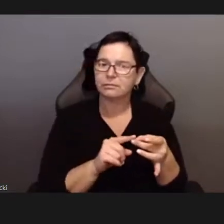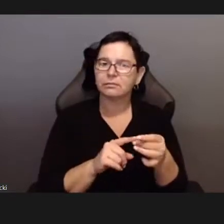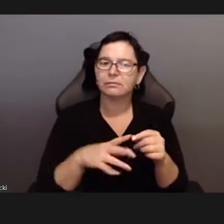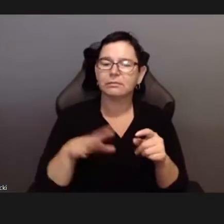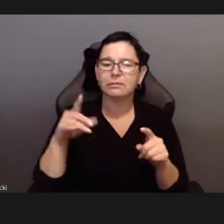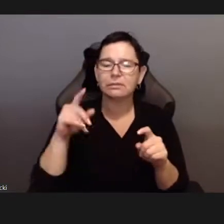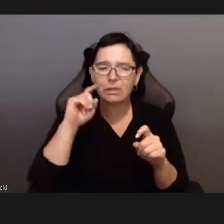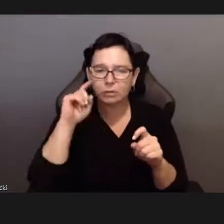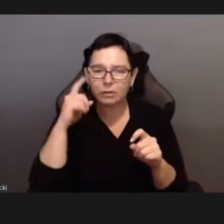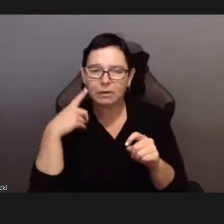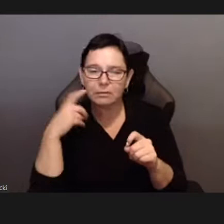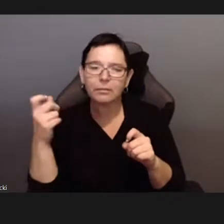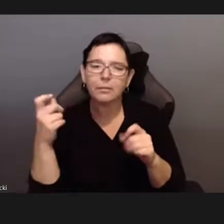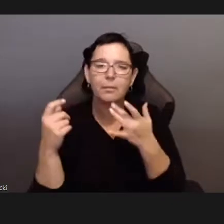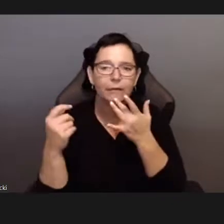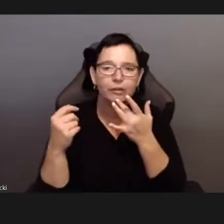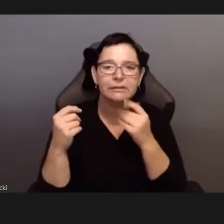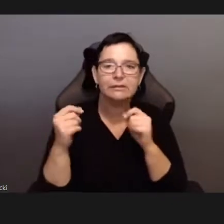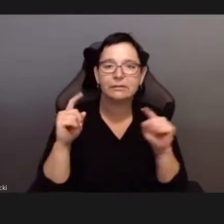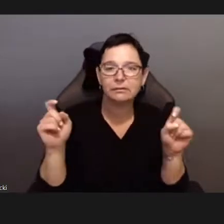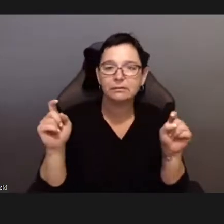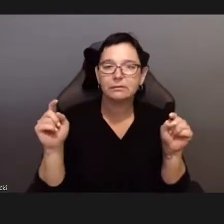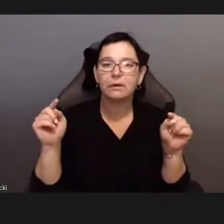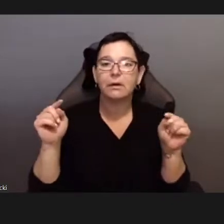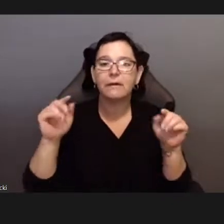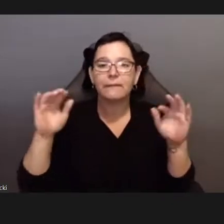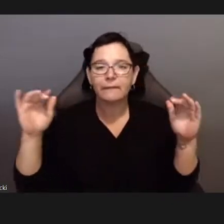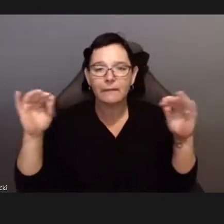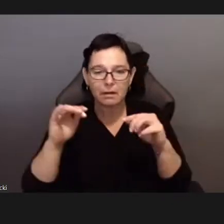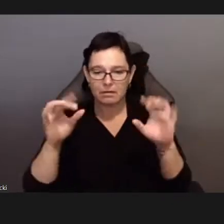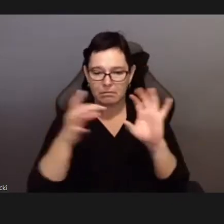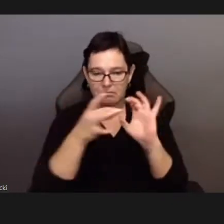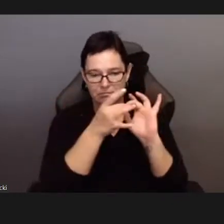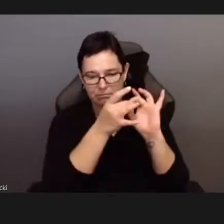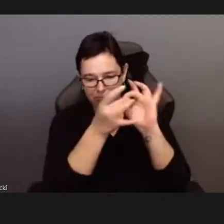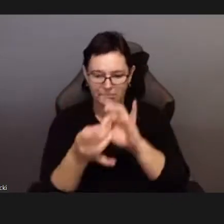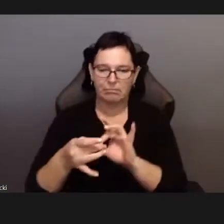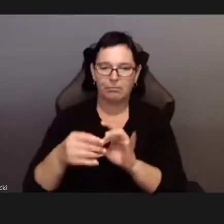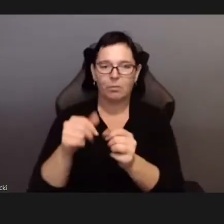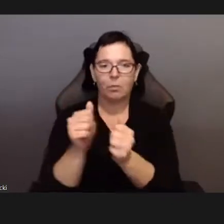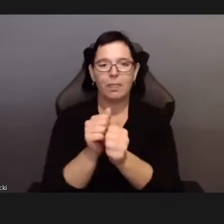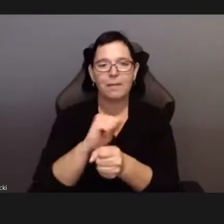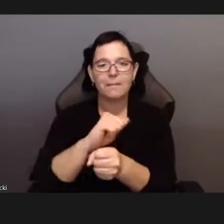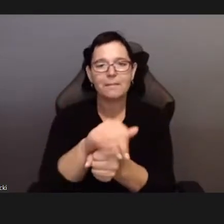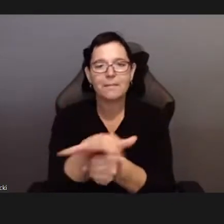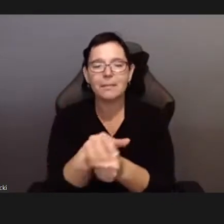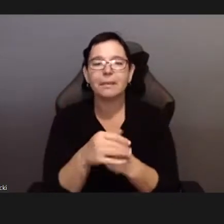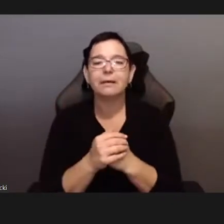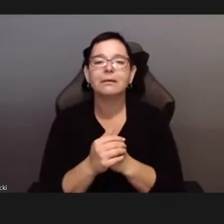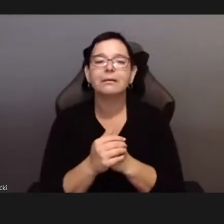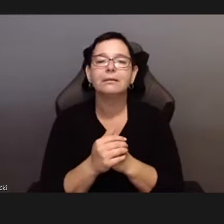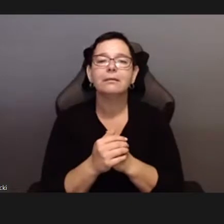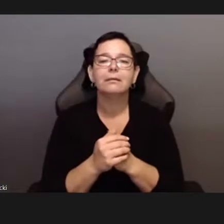and points of analysis